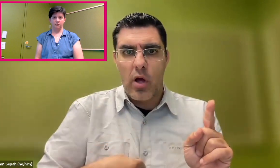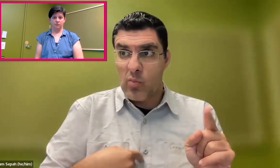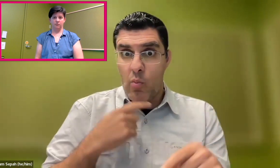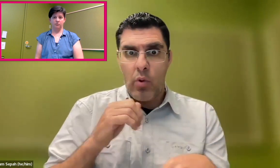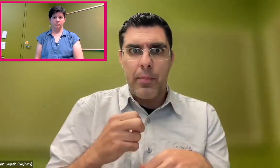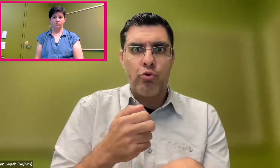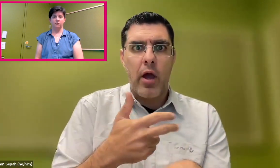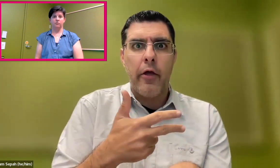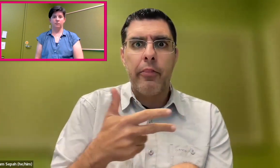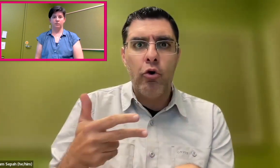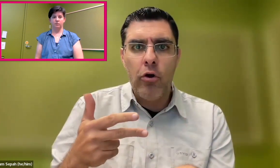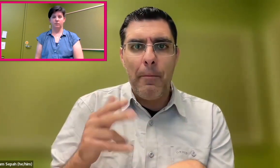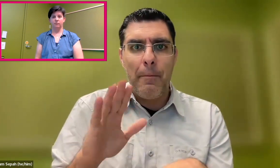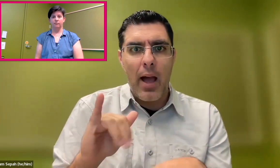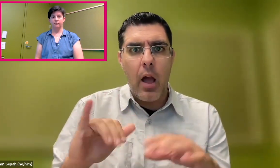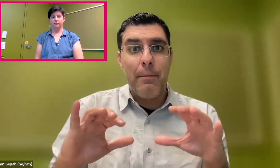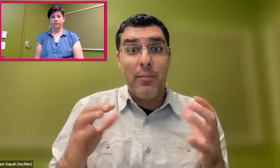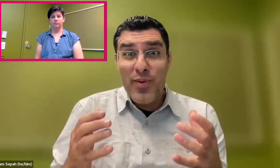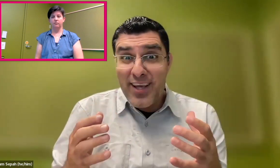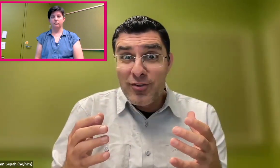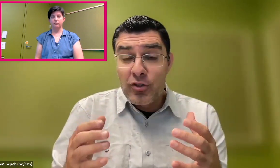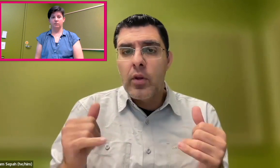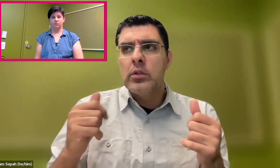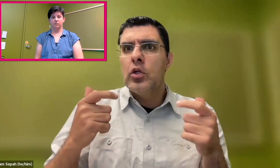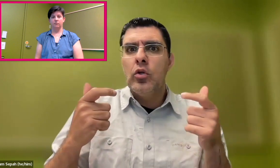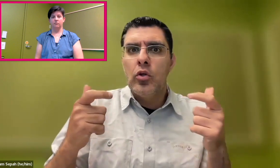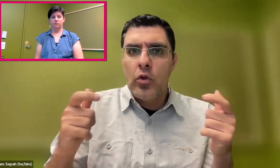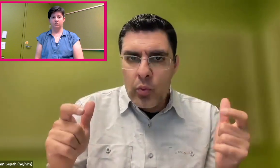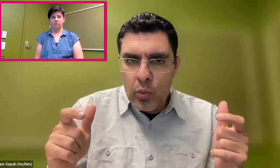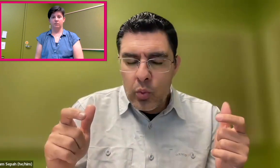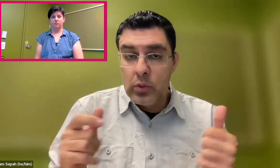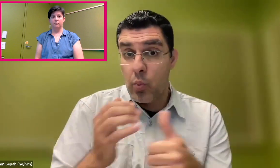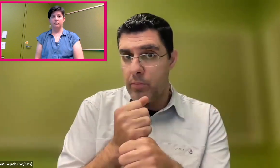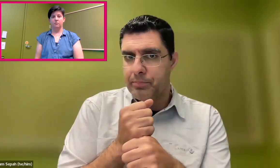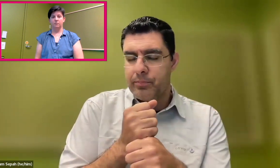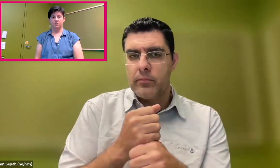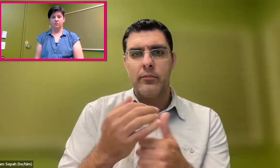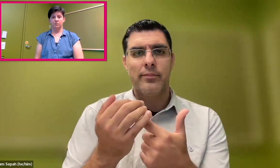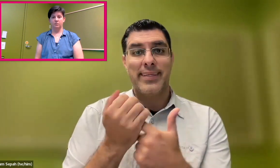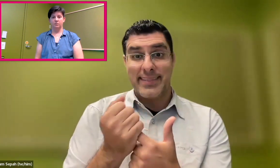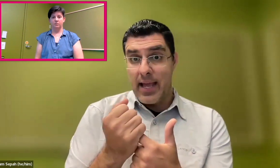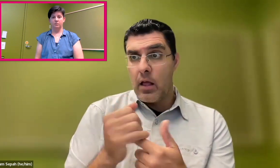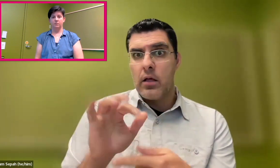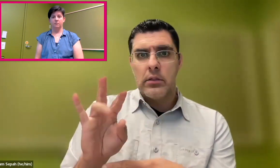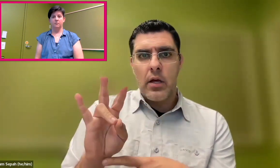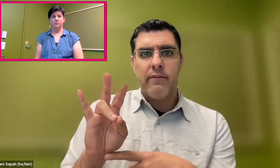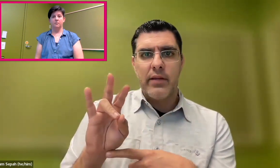behind India and China. That's how large this population is. So that's one thing.